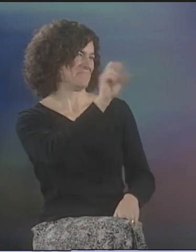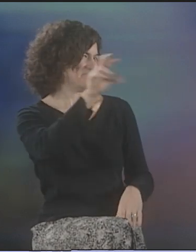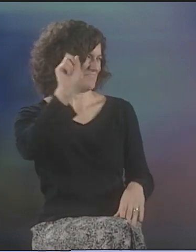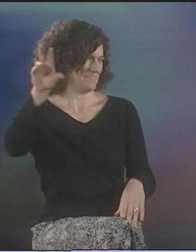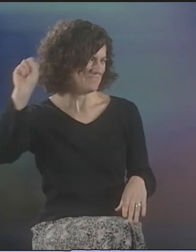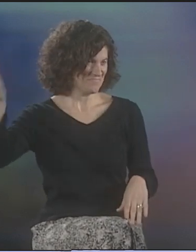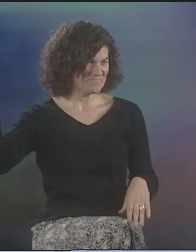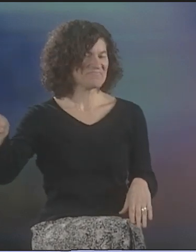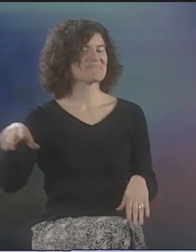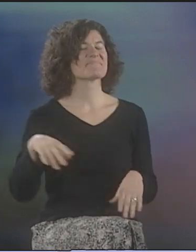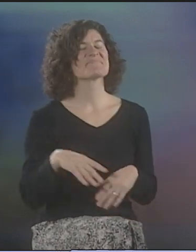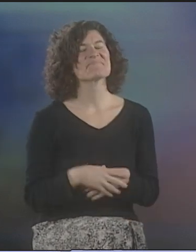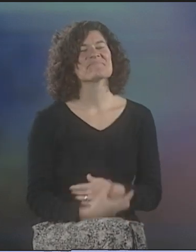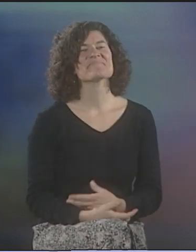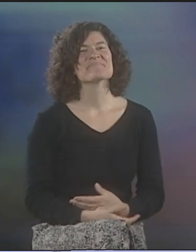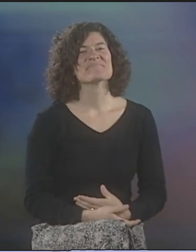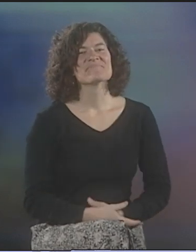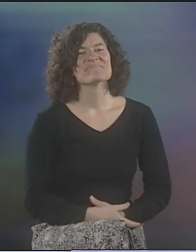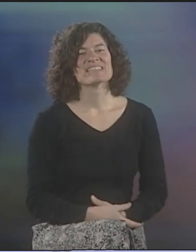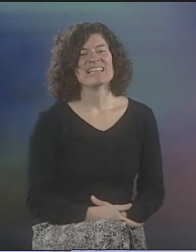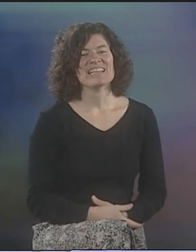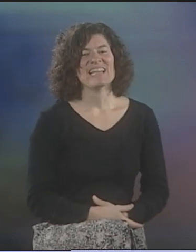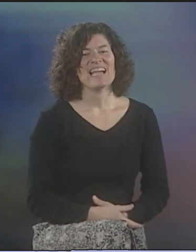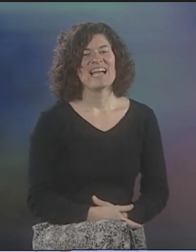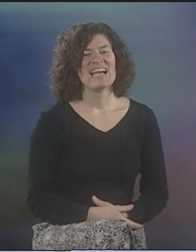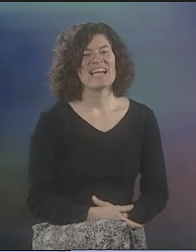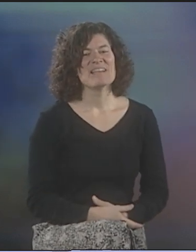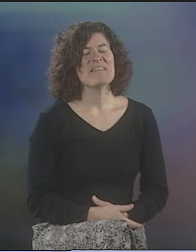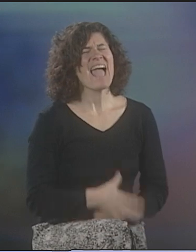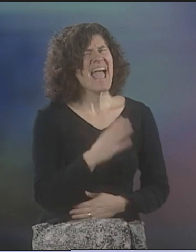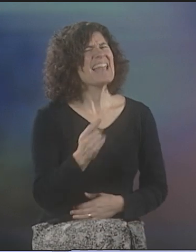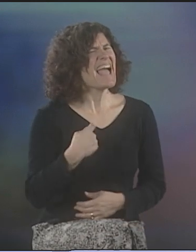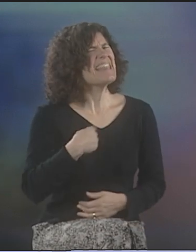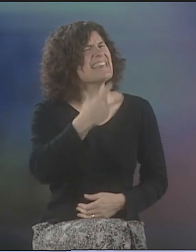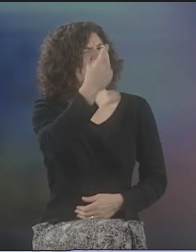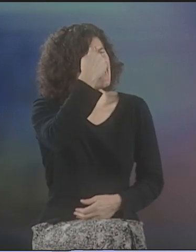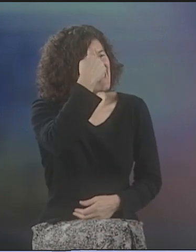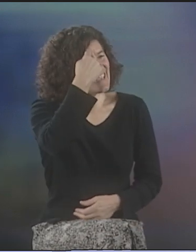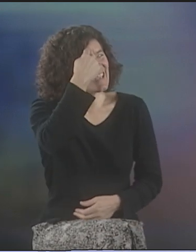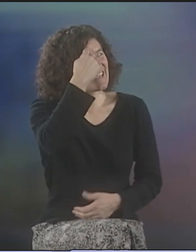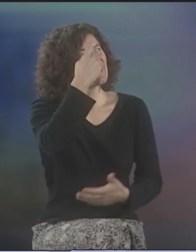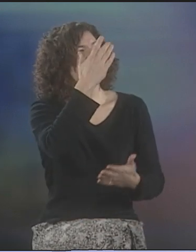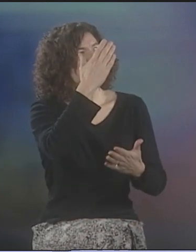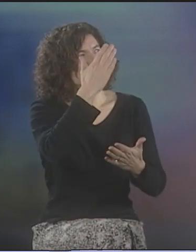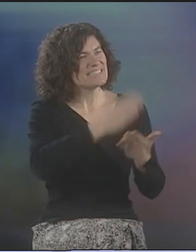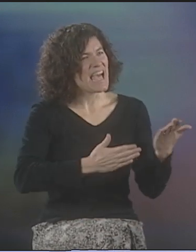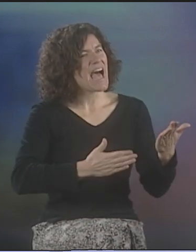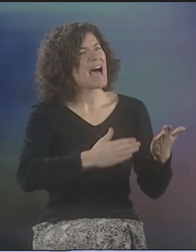AND WELCOME THEM AND SAY HOW EXCITED THEY WERE TO BE COMING TO ROCHESTER. SO, WE SENT THESE TAPES TO ALL THE POETS.